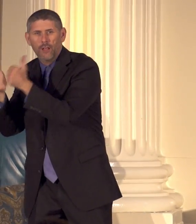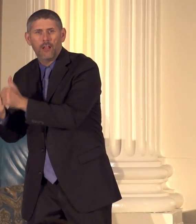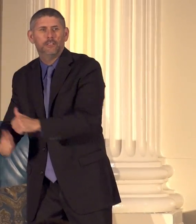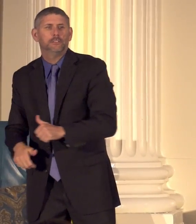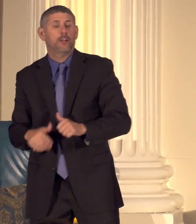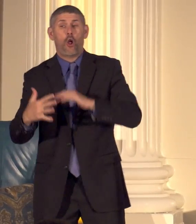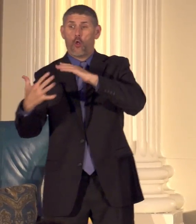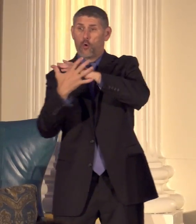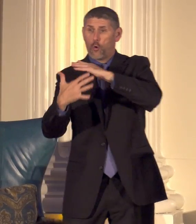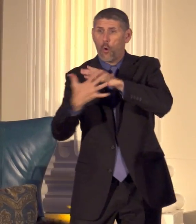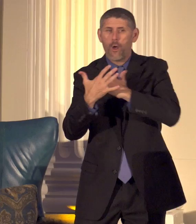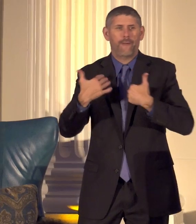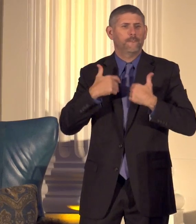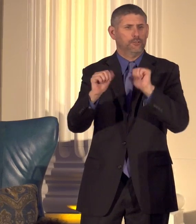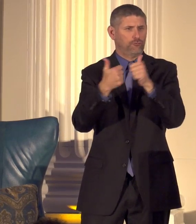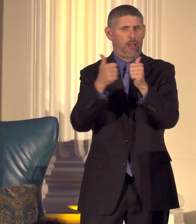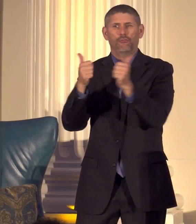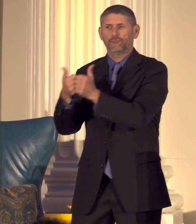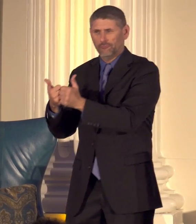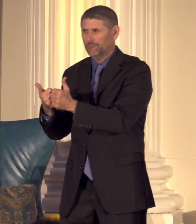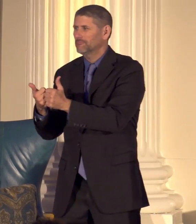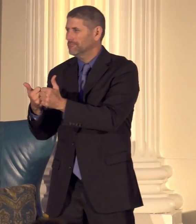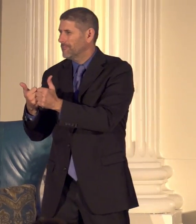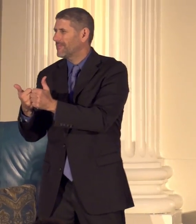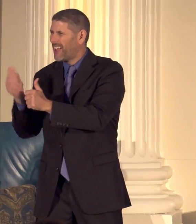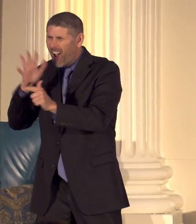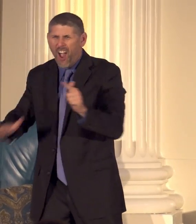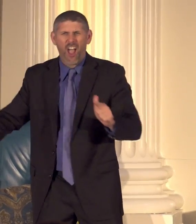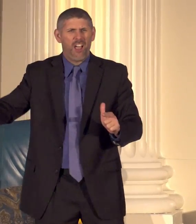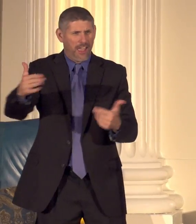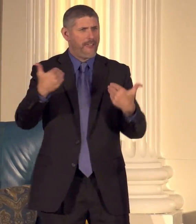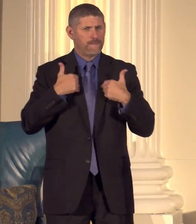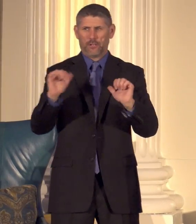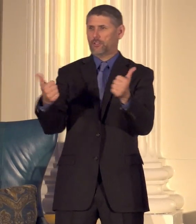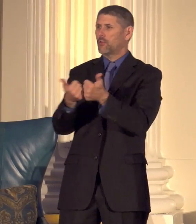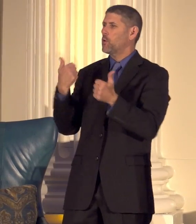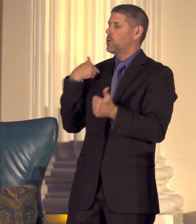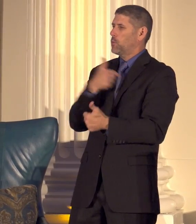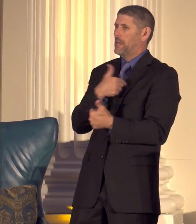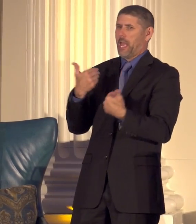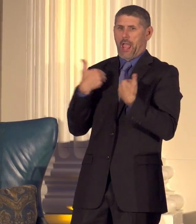has its challenges everyone does and so we have a government that is supposed to